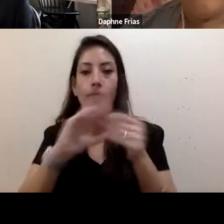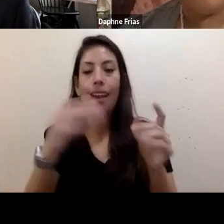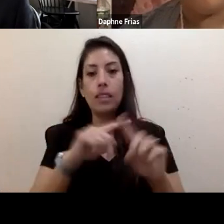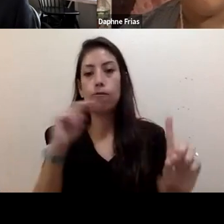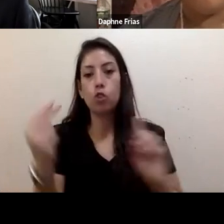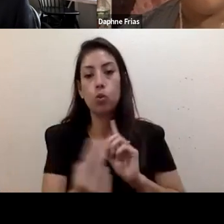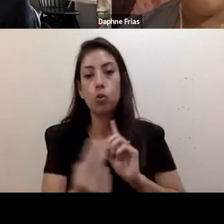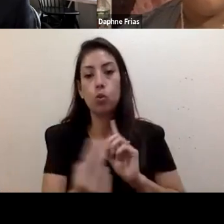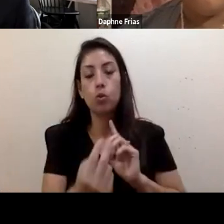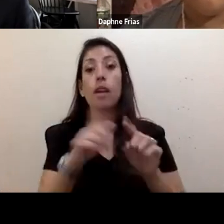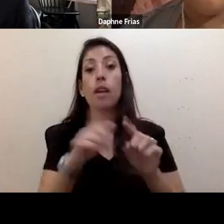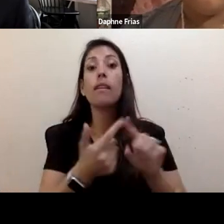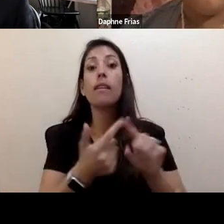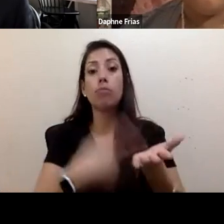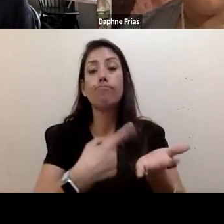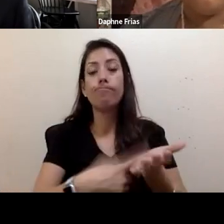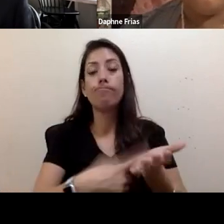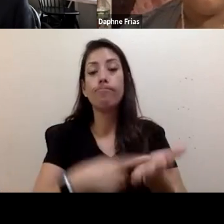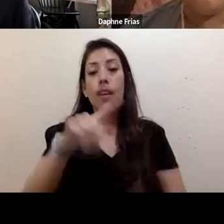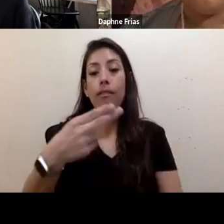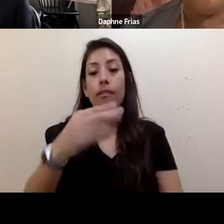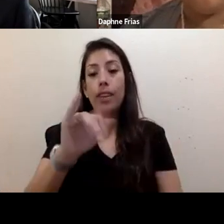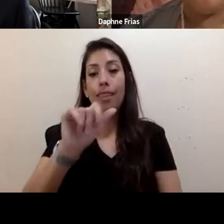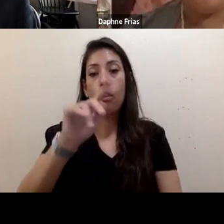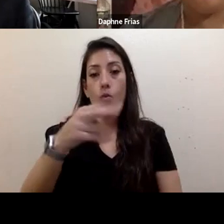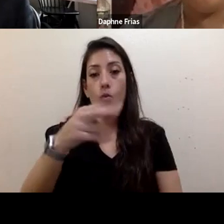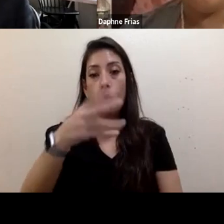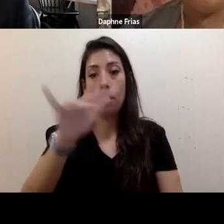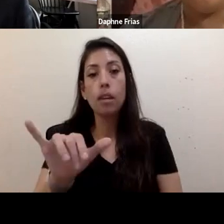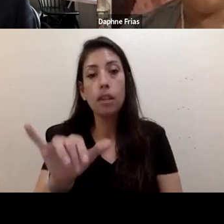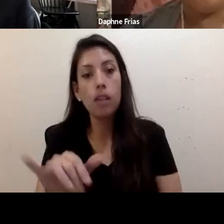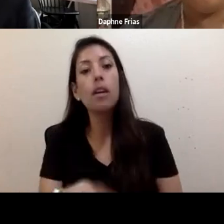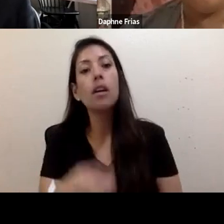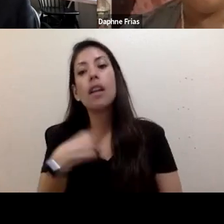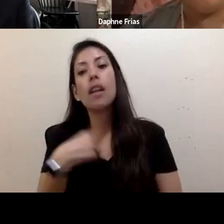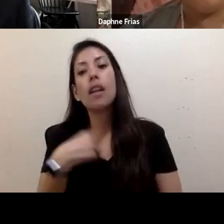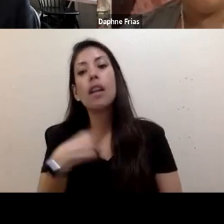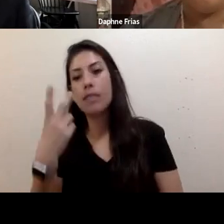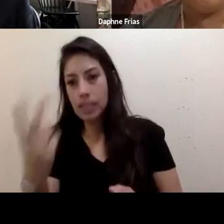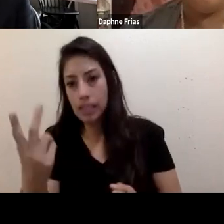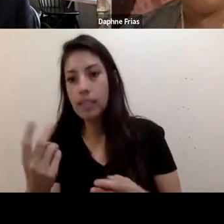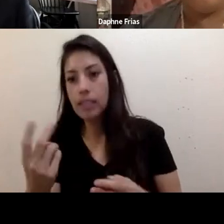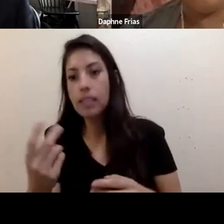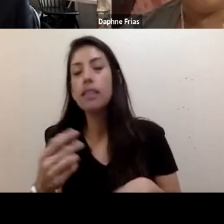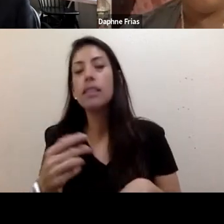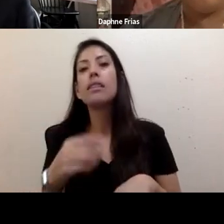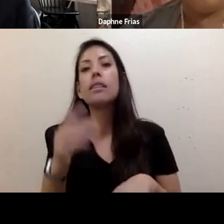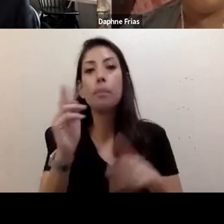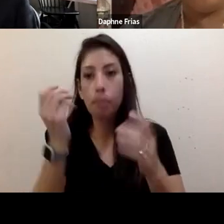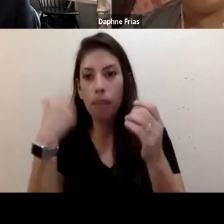as I look at the participant list over on the right hand side. For me, I see people I know who are peers, as presidents of foundations and many people in a variety of roles,